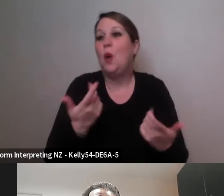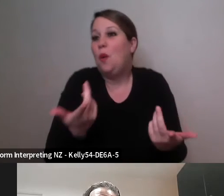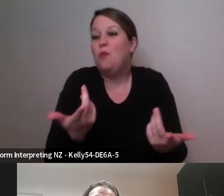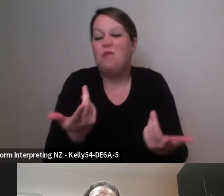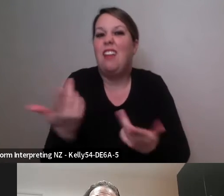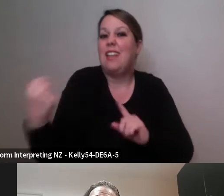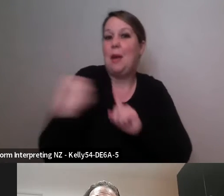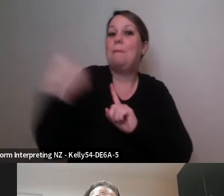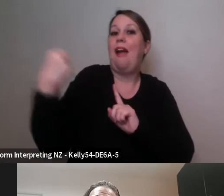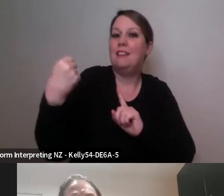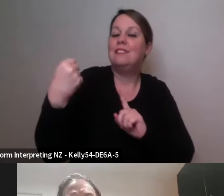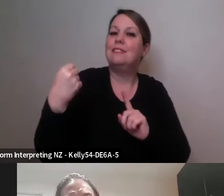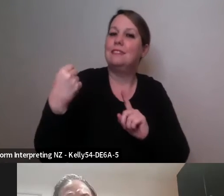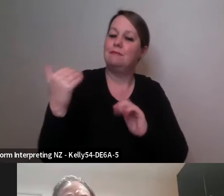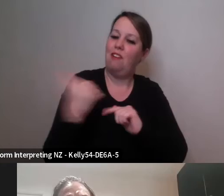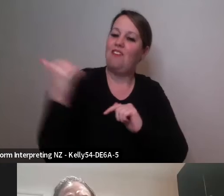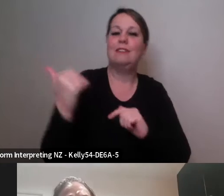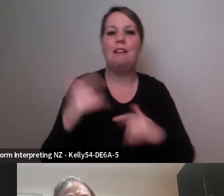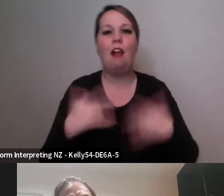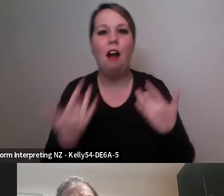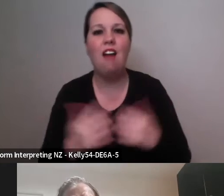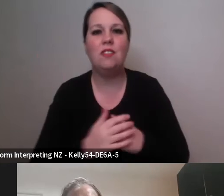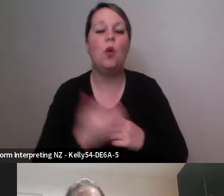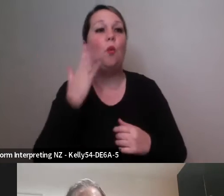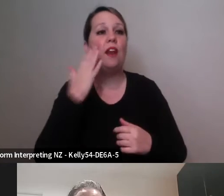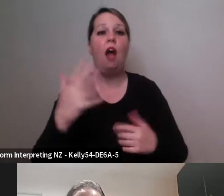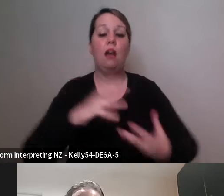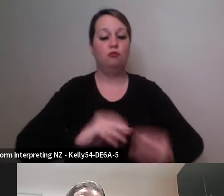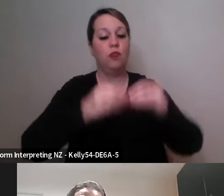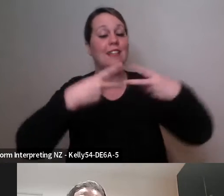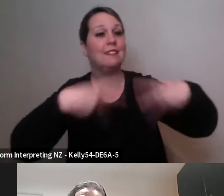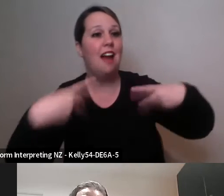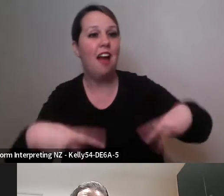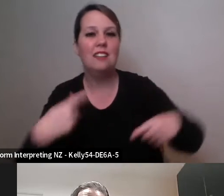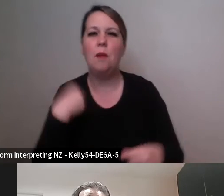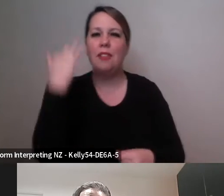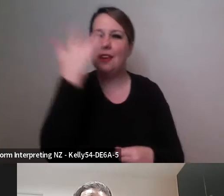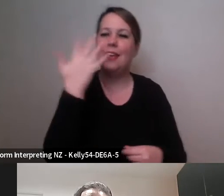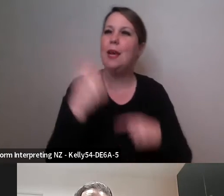the new challenges, I do - you know whenever I start a new project I often am working with